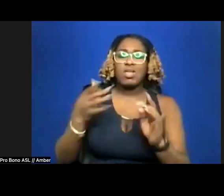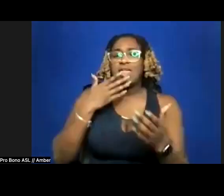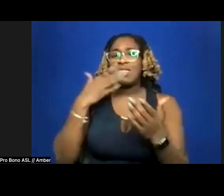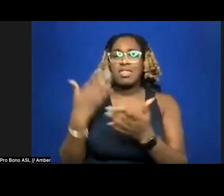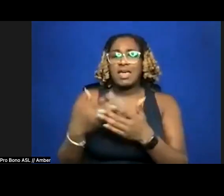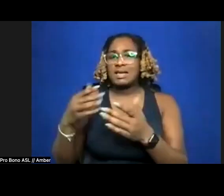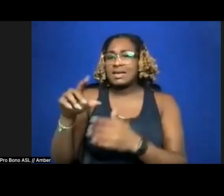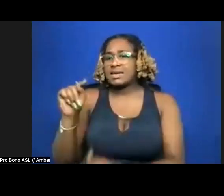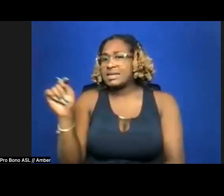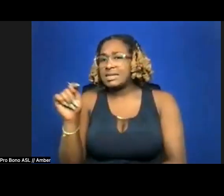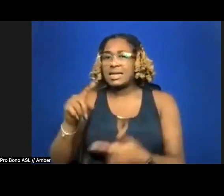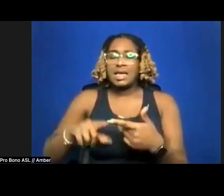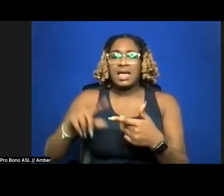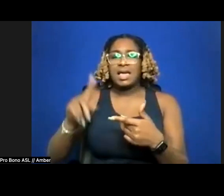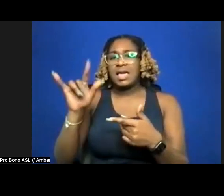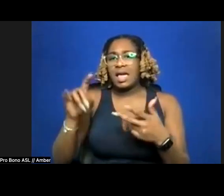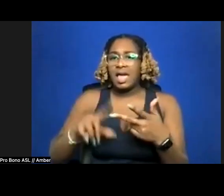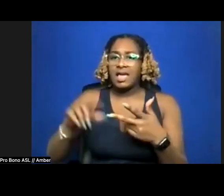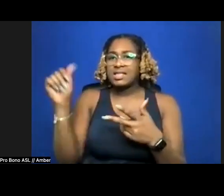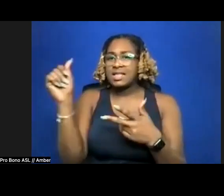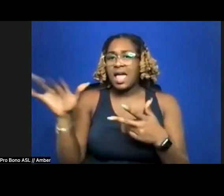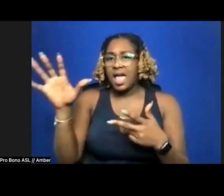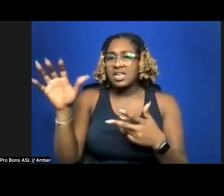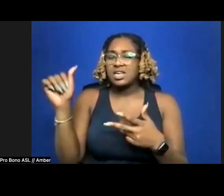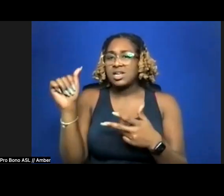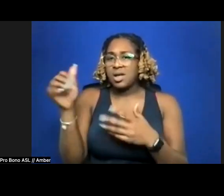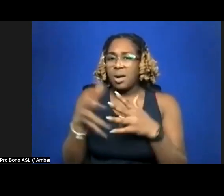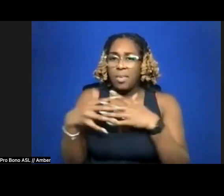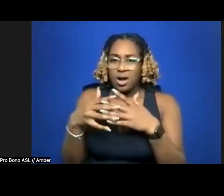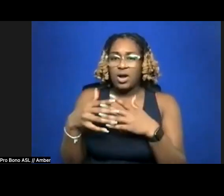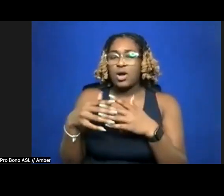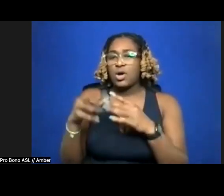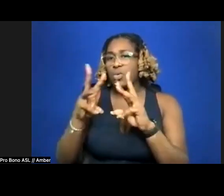to the Asian American Writers' Workshop, for their hard work organizing this incredible space.